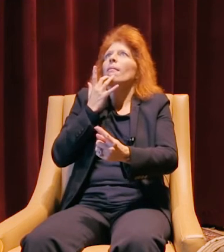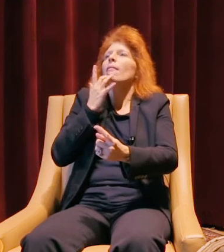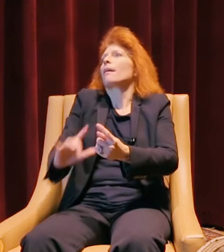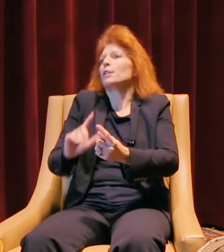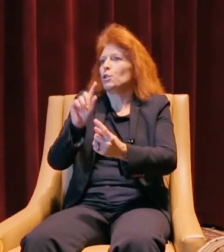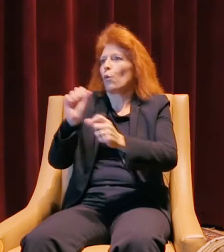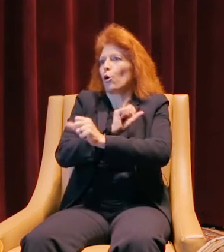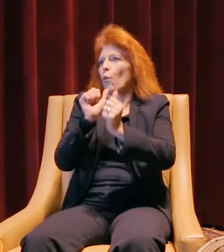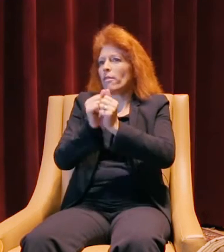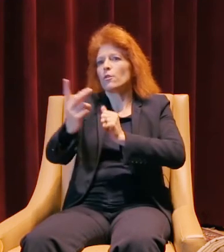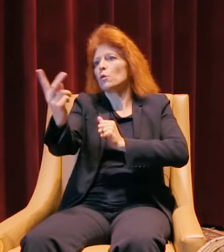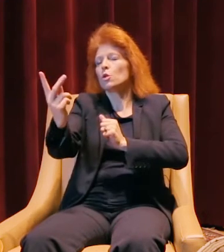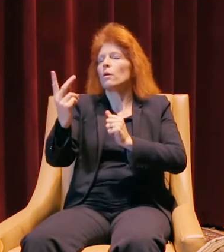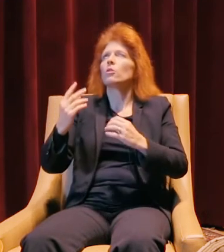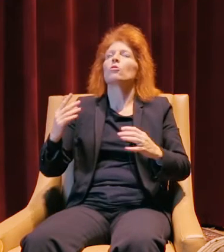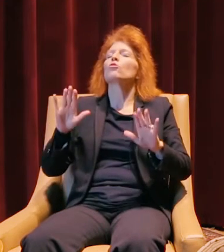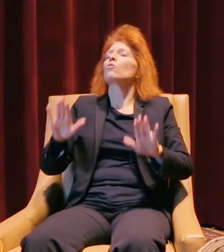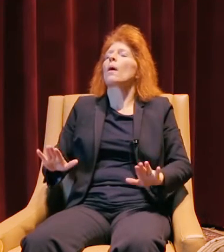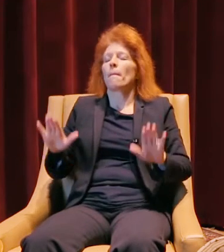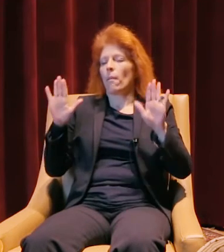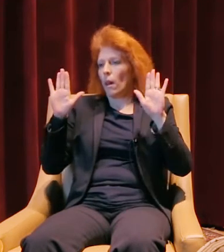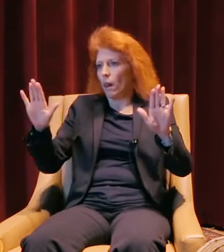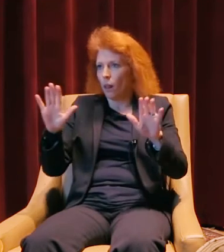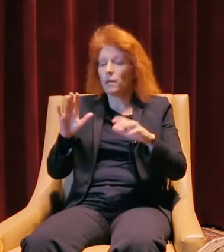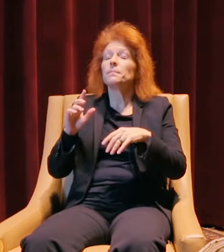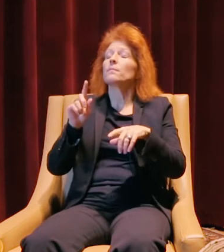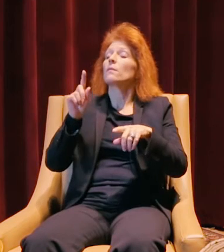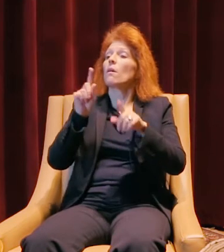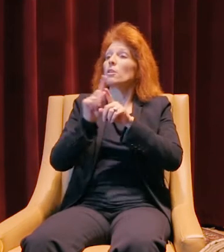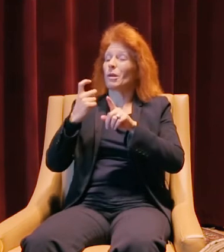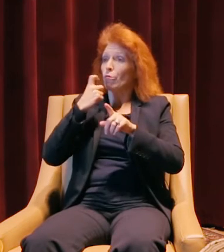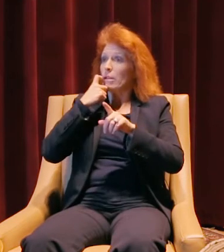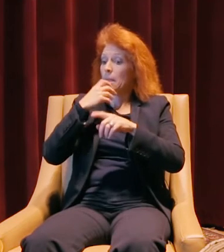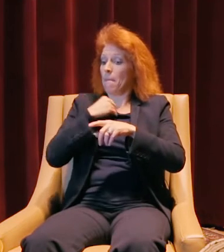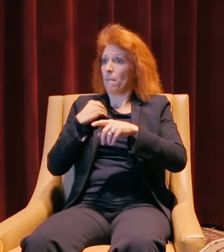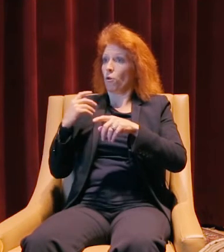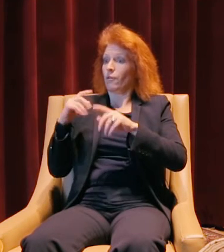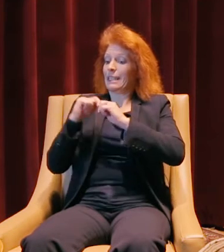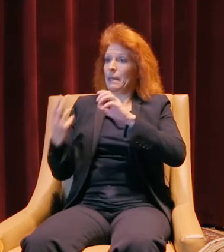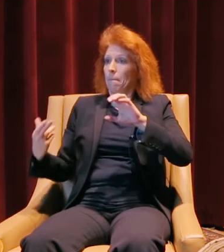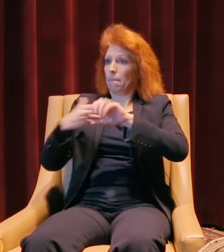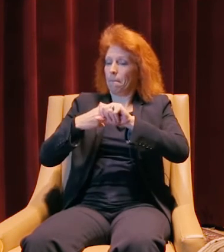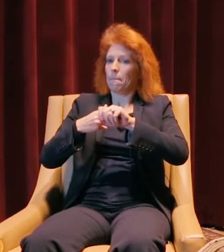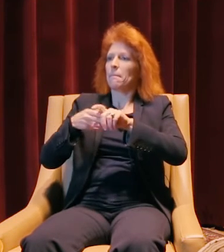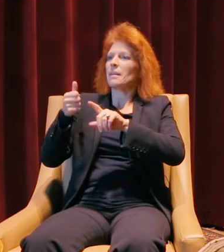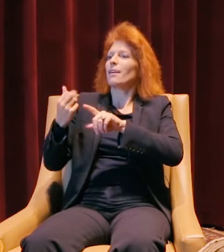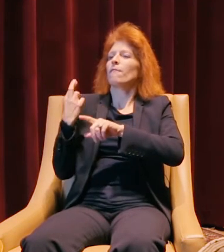Those two have been really incredible. Our latest member of our team is a good friend of mine,